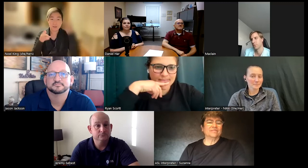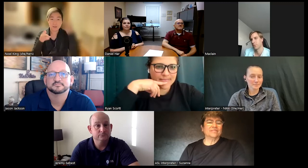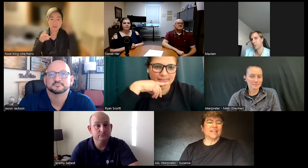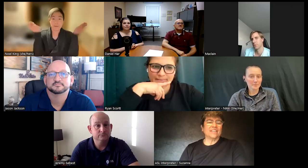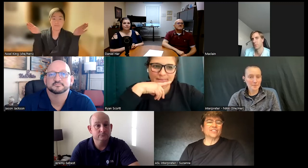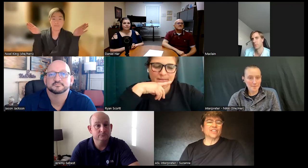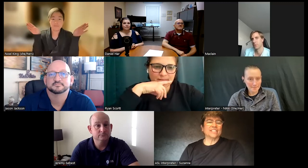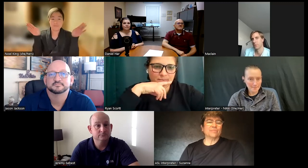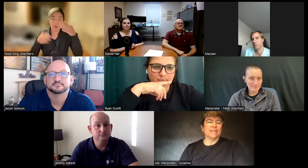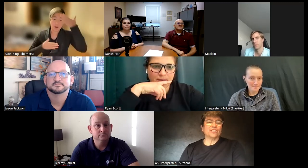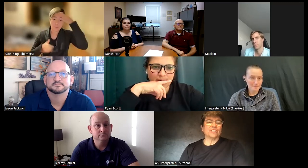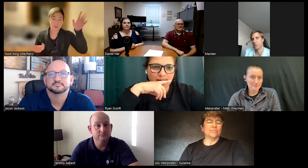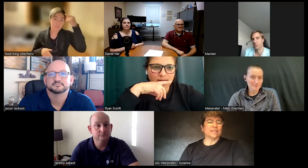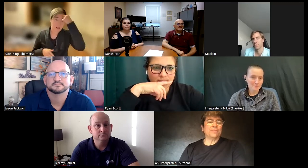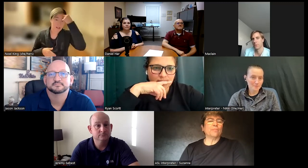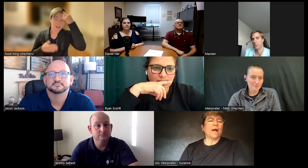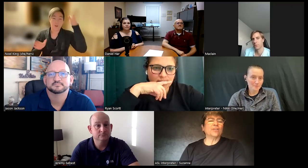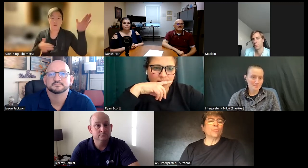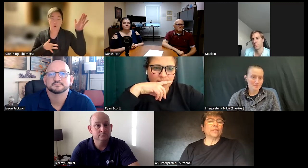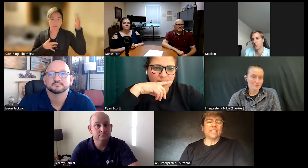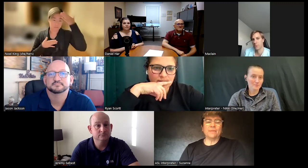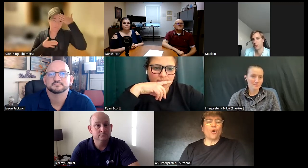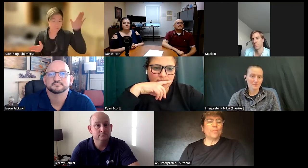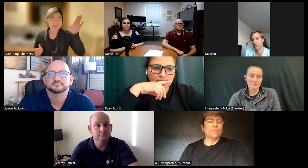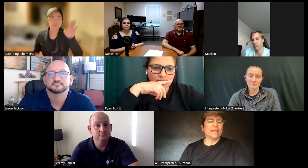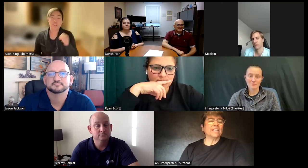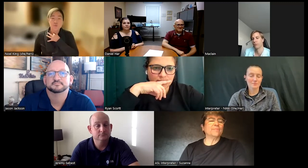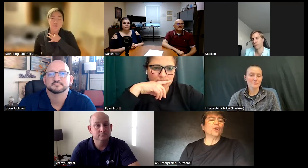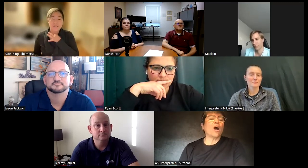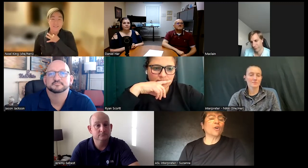um as Jason mentioned keep your mind open keep an open mind keep your heart